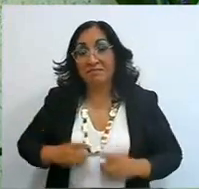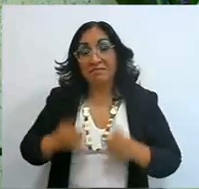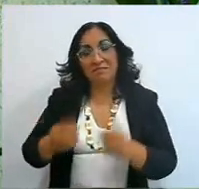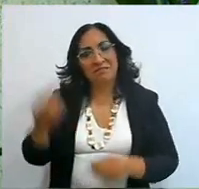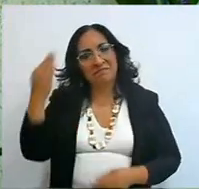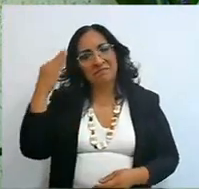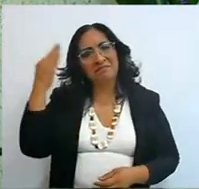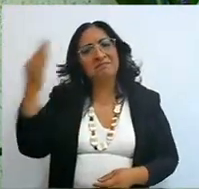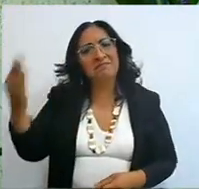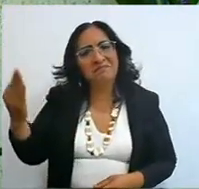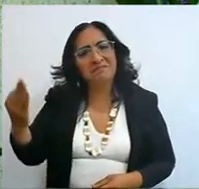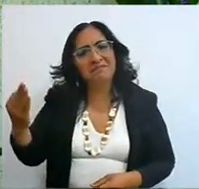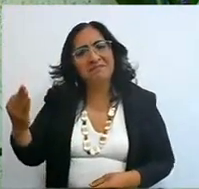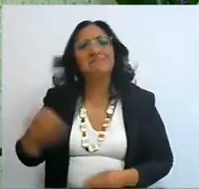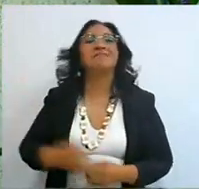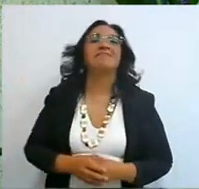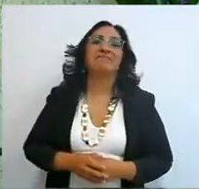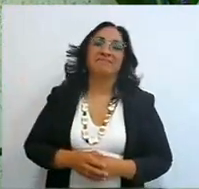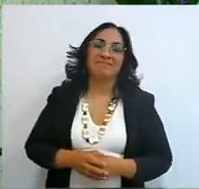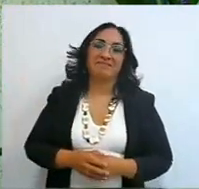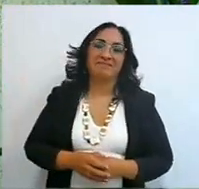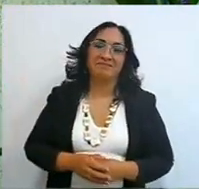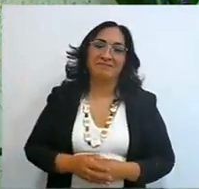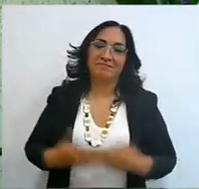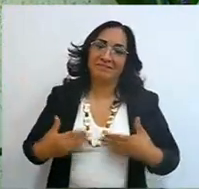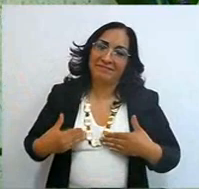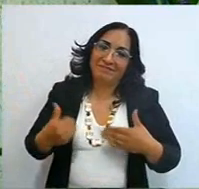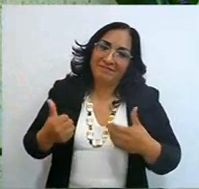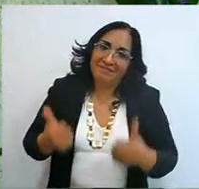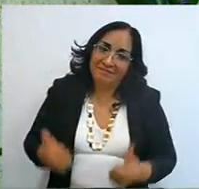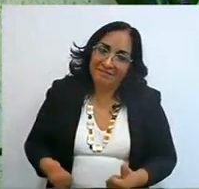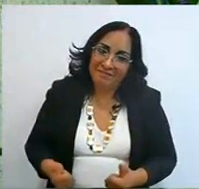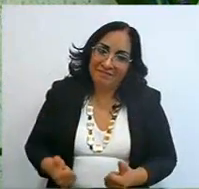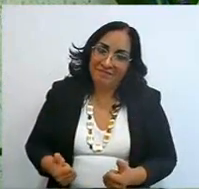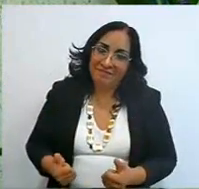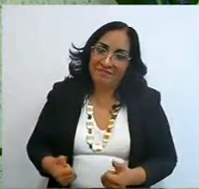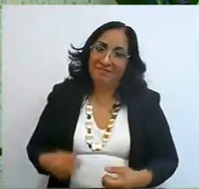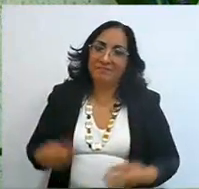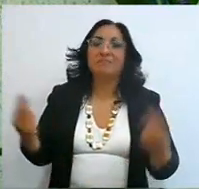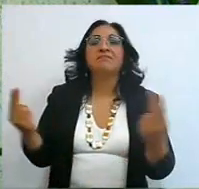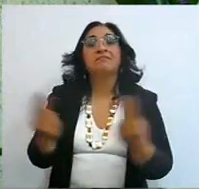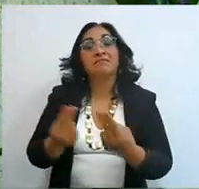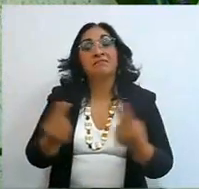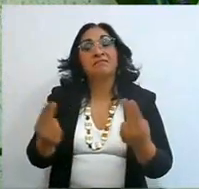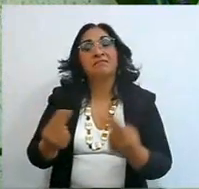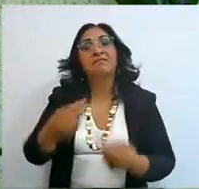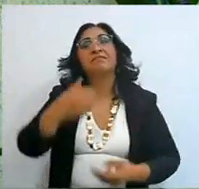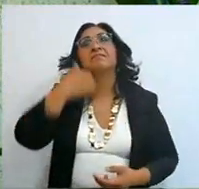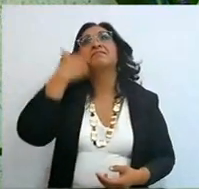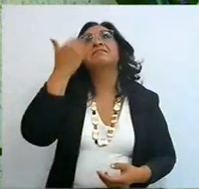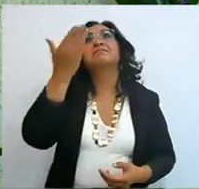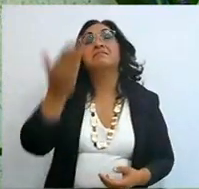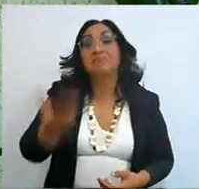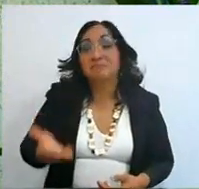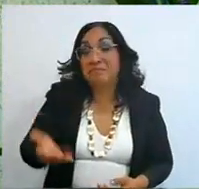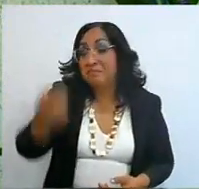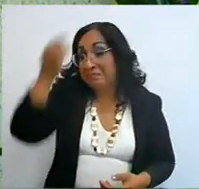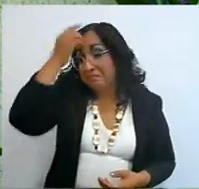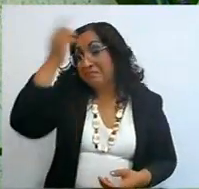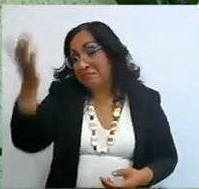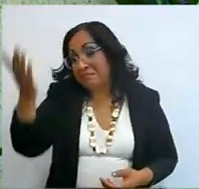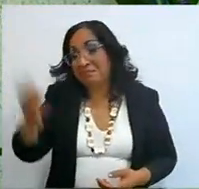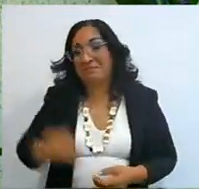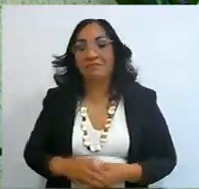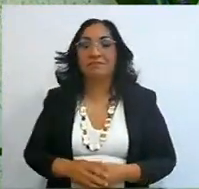and there I leave your time, and you have understood very well what I want, what from God of course,